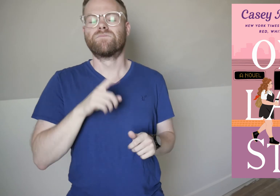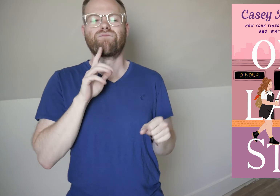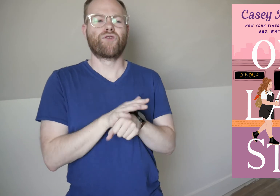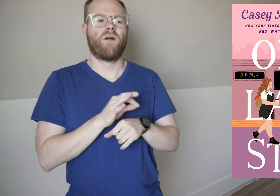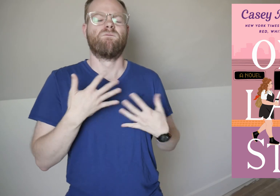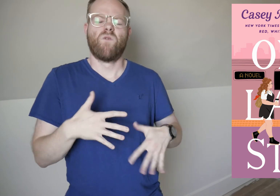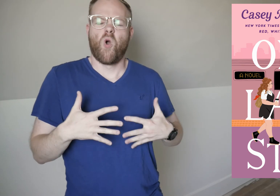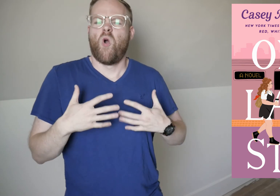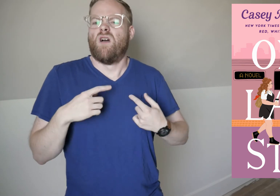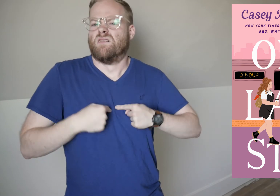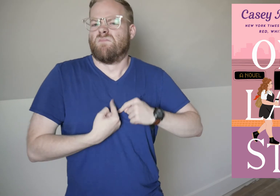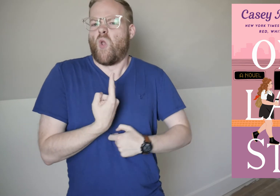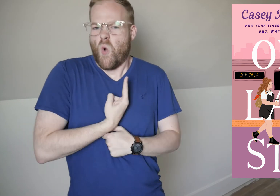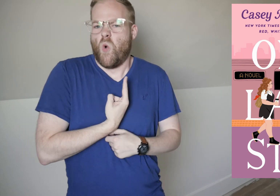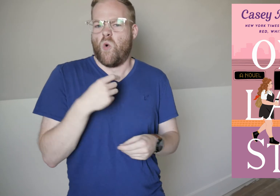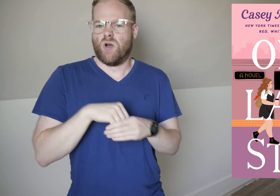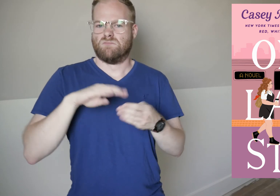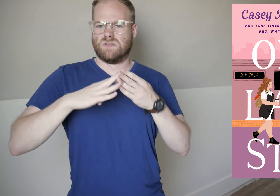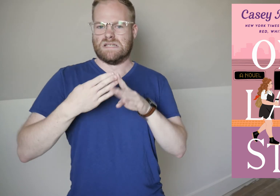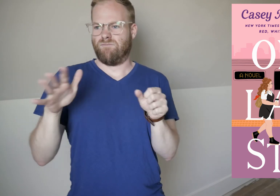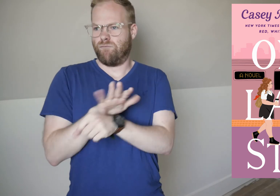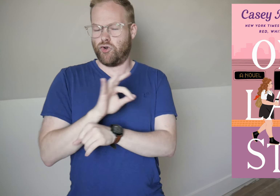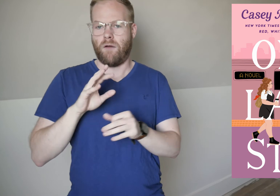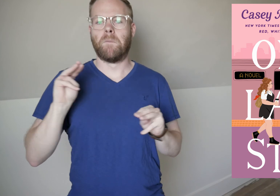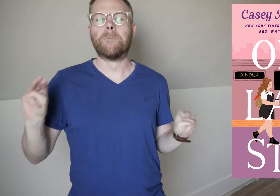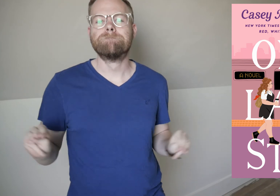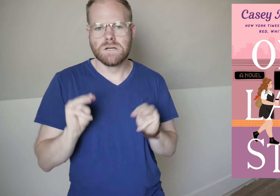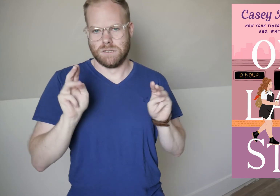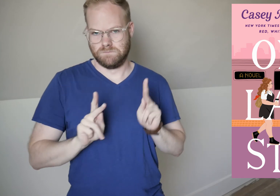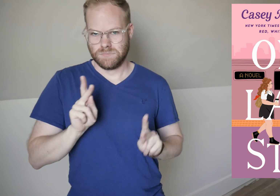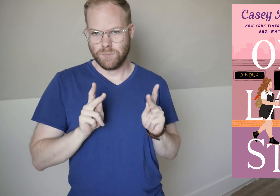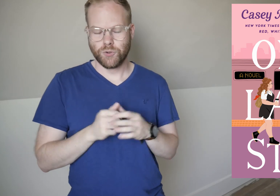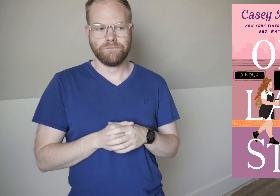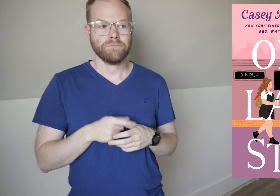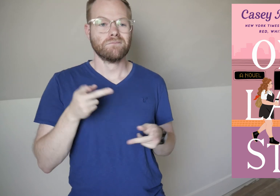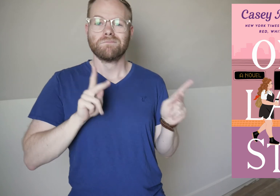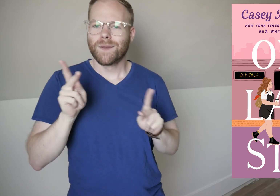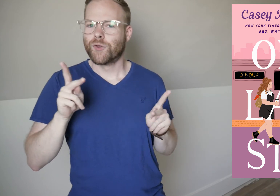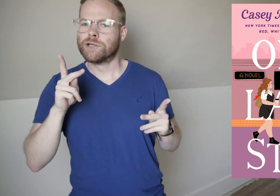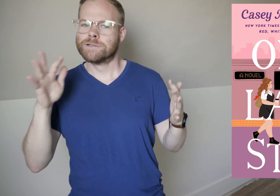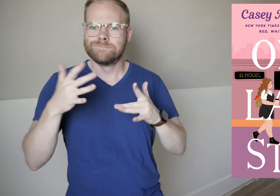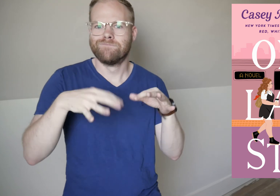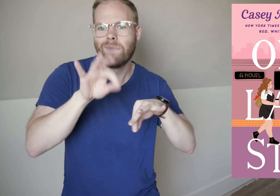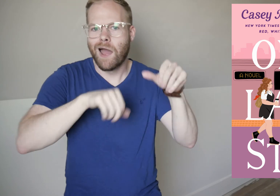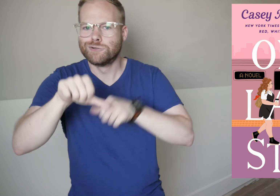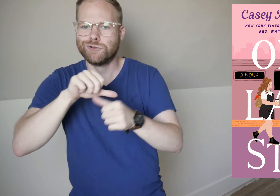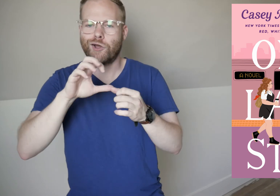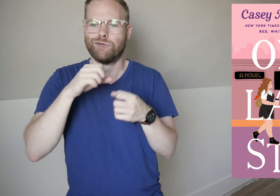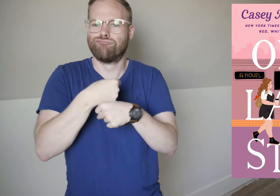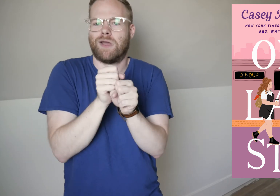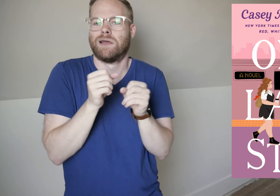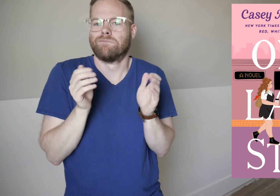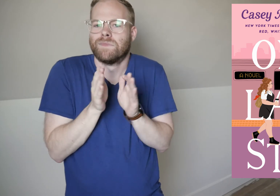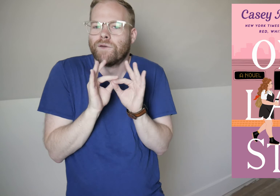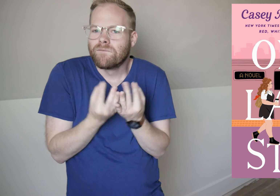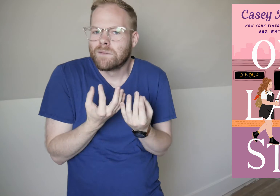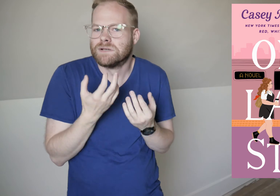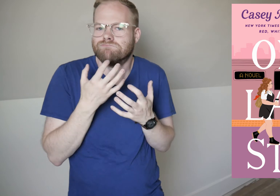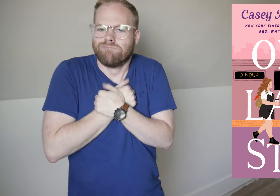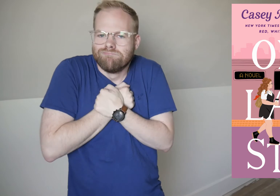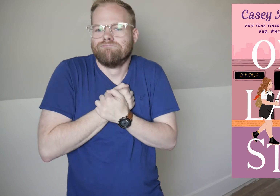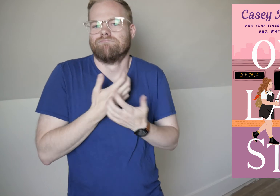It’s full of aching loneliness in a city full of millions, people finding each other and creating little families out of love,